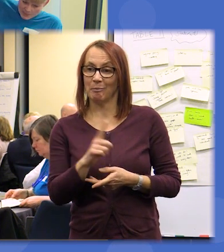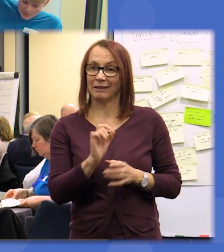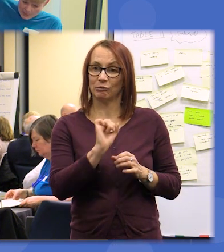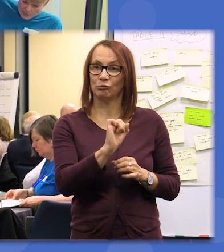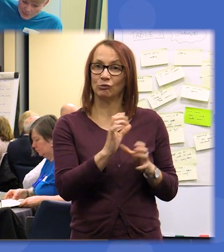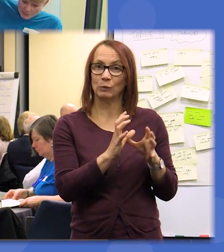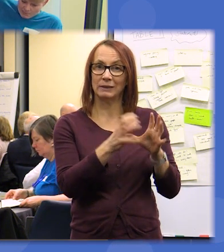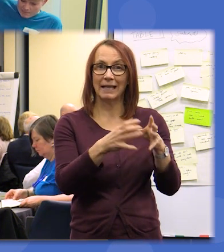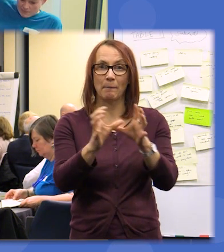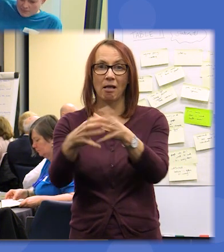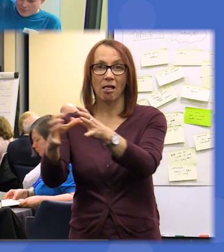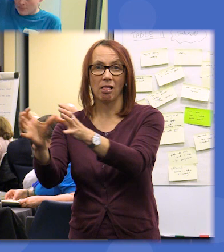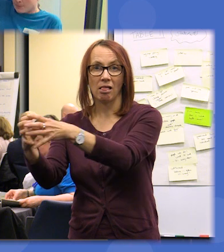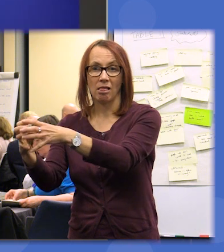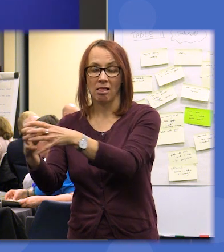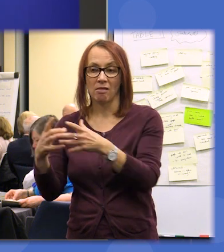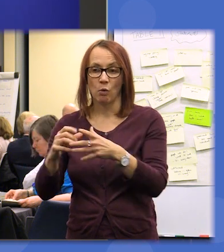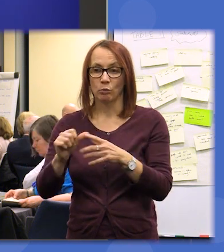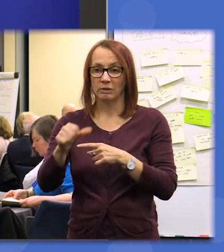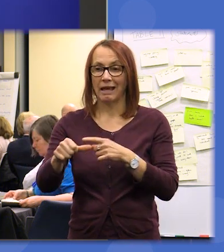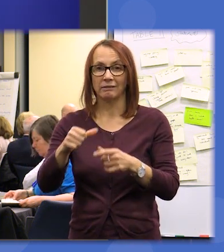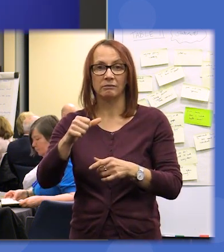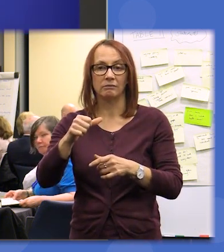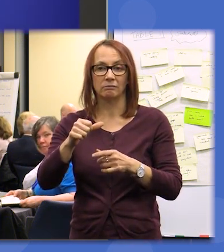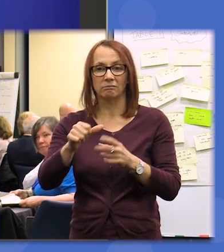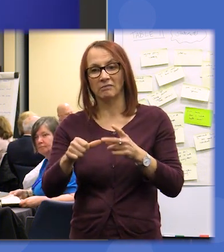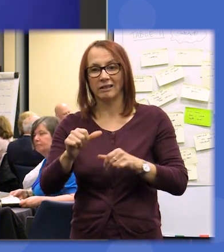will take you through the next part of the process and so you should have the